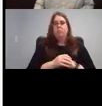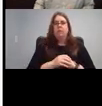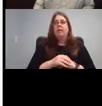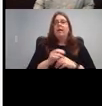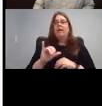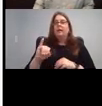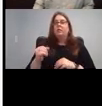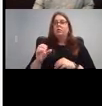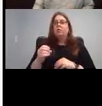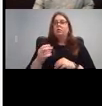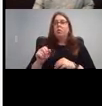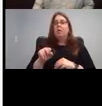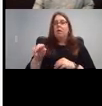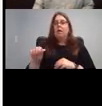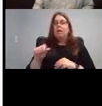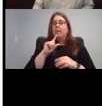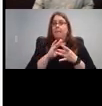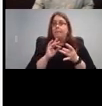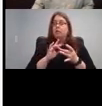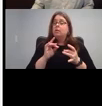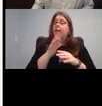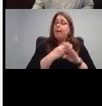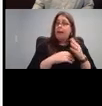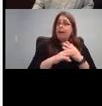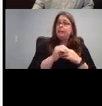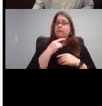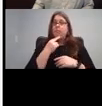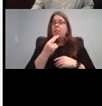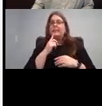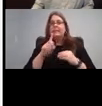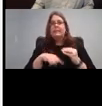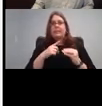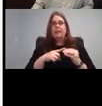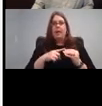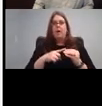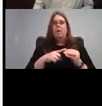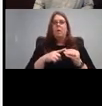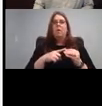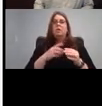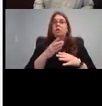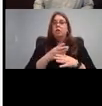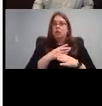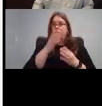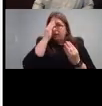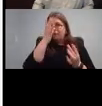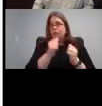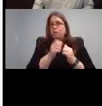Hamza voice is all about sharing information with parents in a way that is non judgmental.